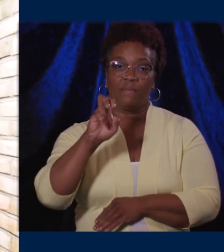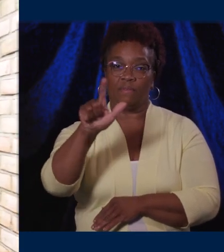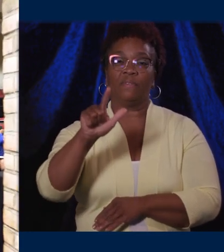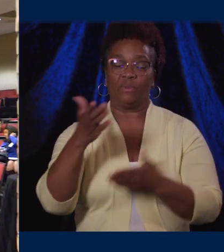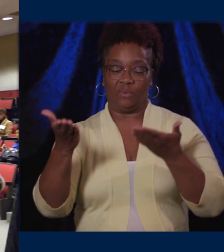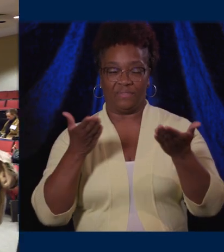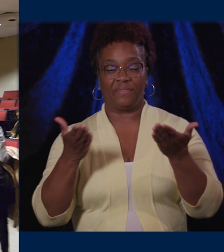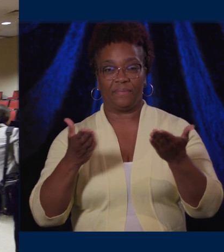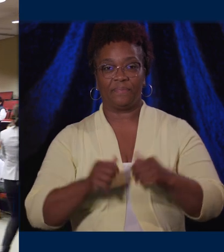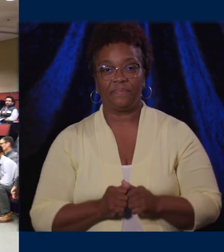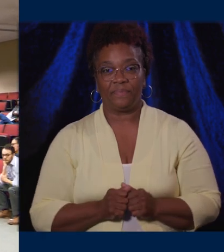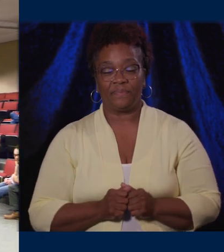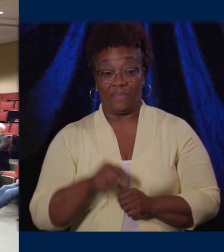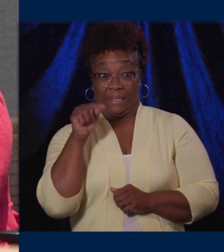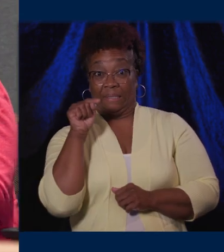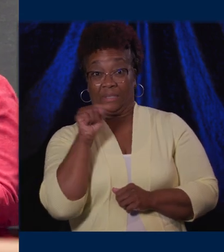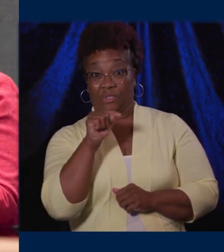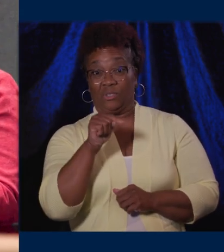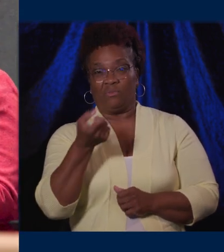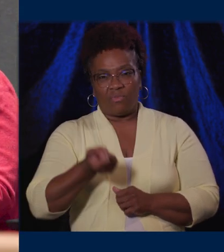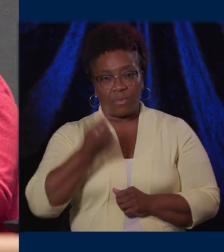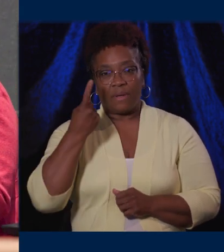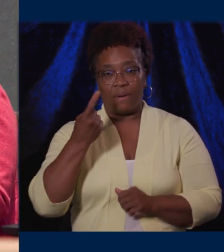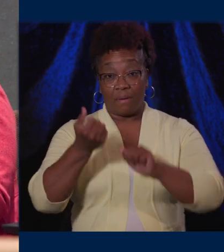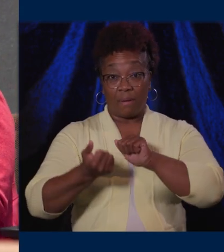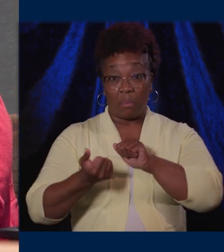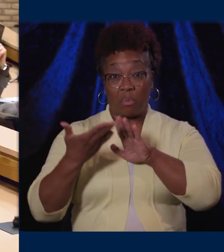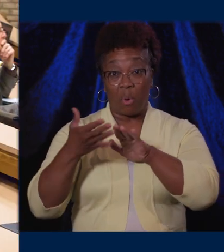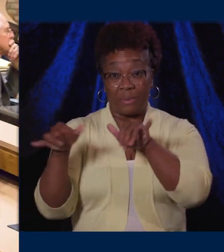Sarah understands that there is no one-size-fits-all approach,